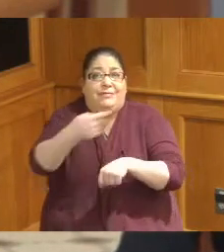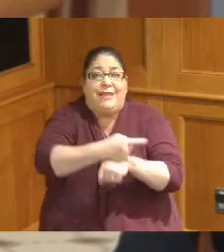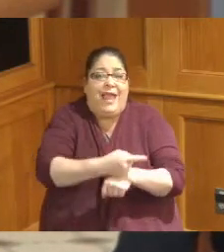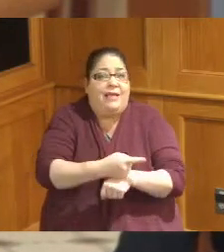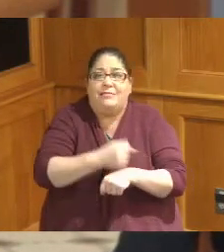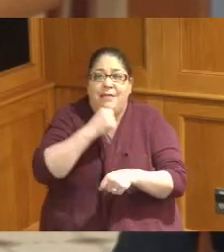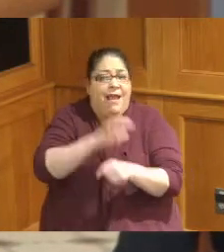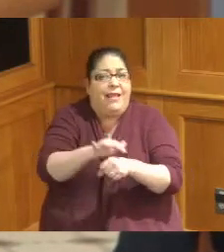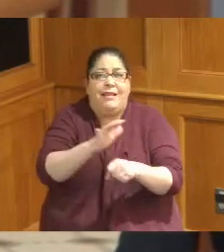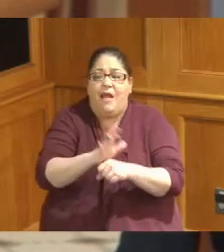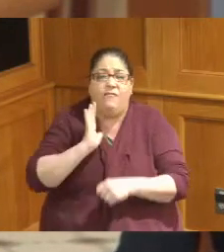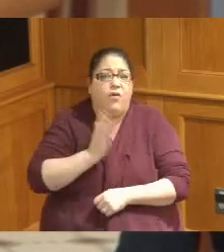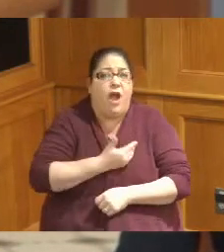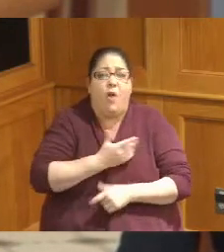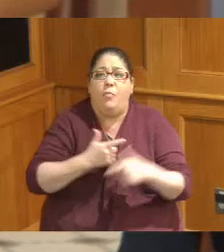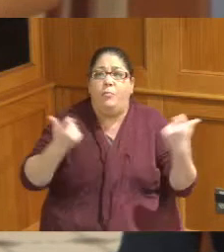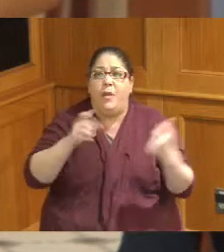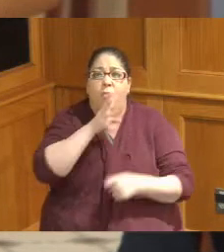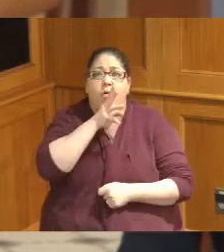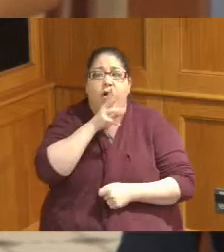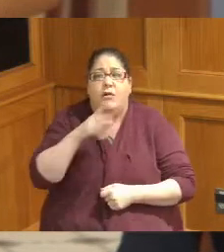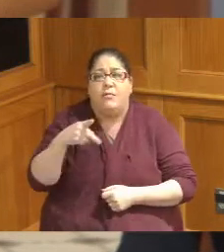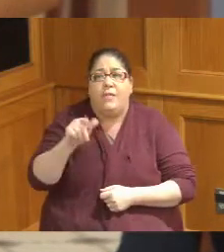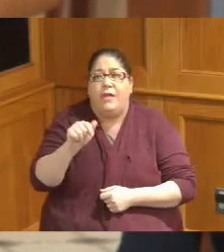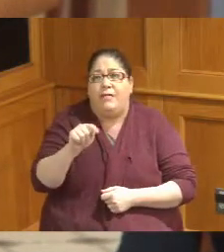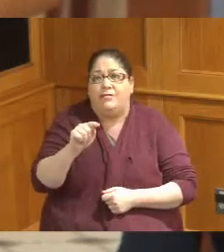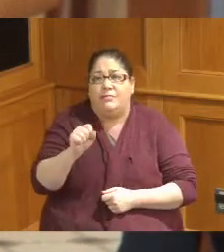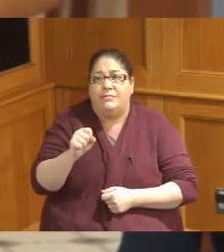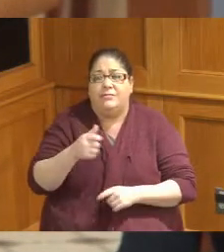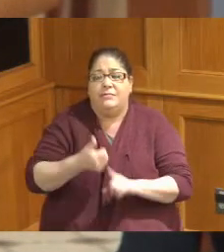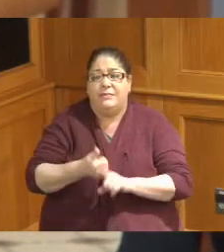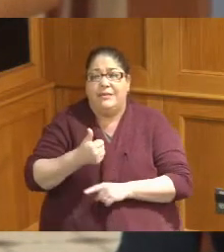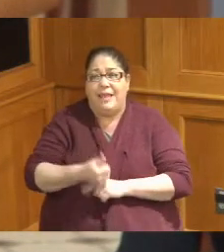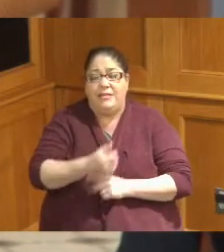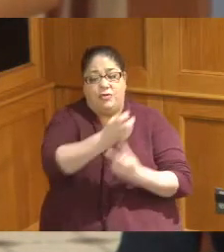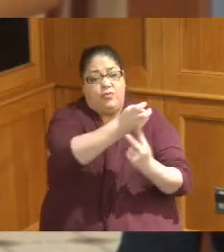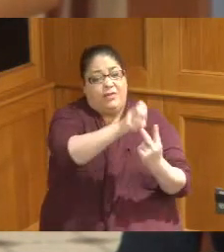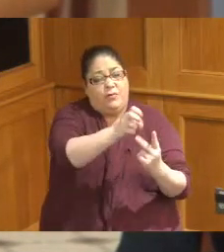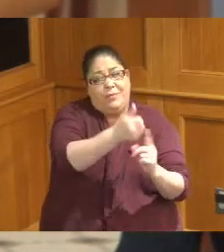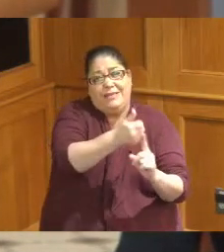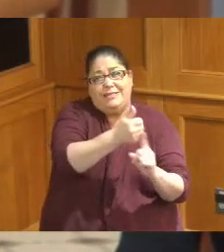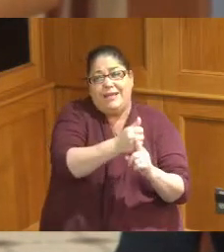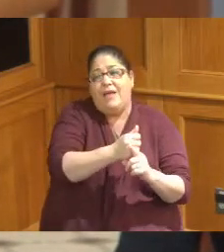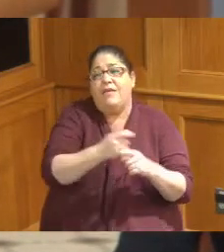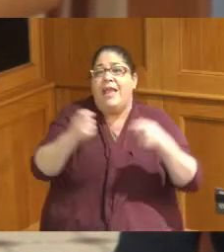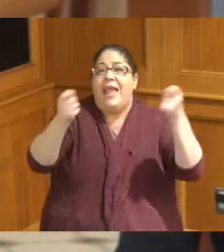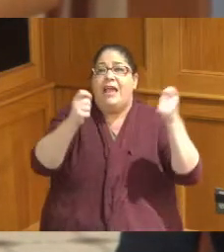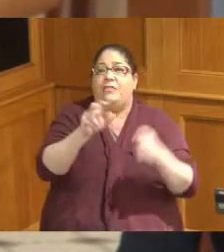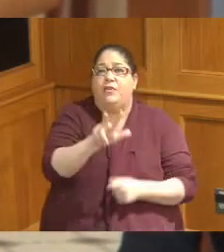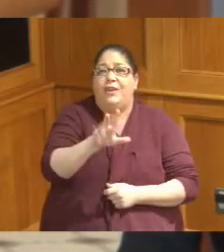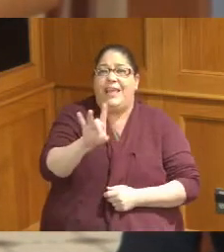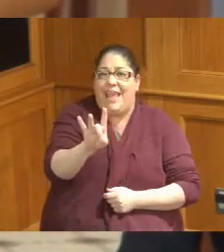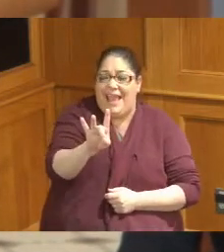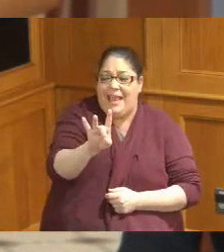treatment plan because the Transformer itself is designed to handle 38 megawatts of power so